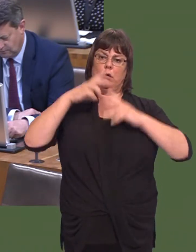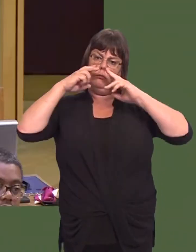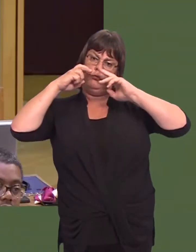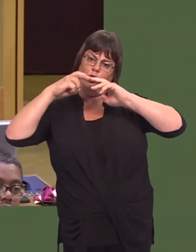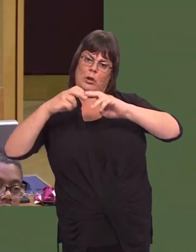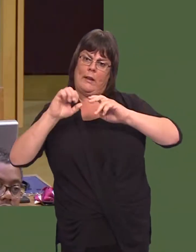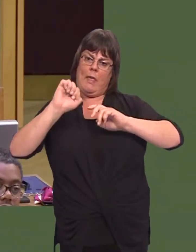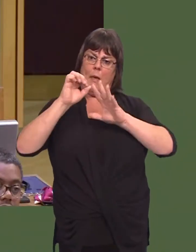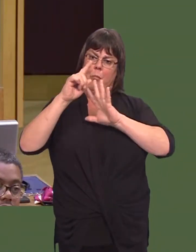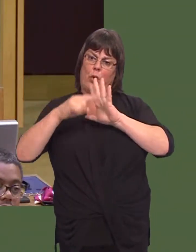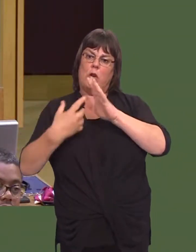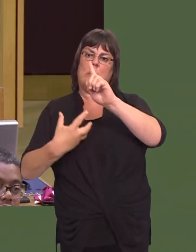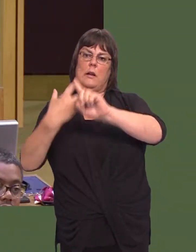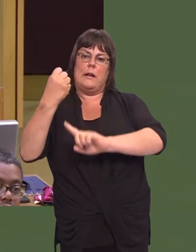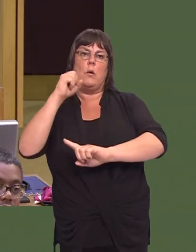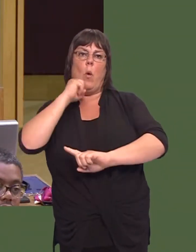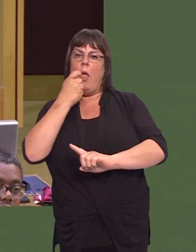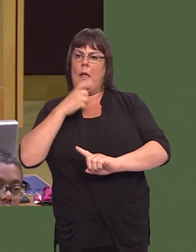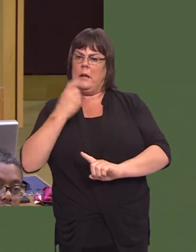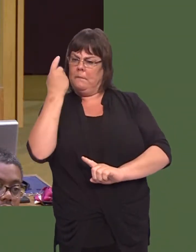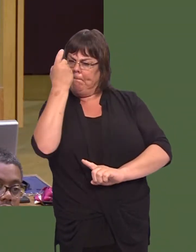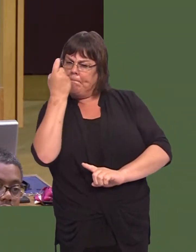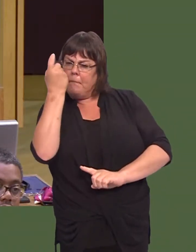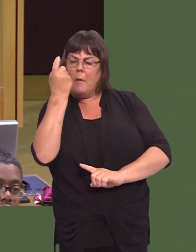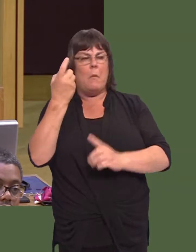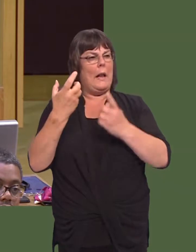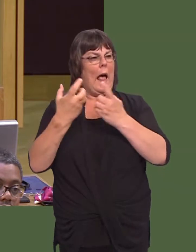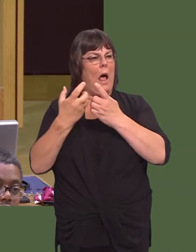They are able then to think carefully about what they think will be sustainable in the